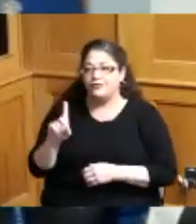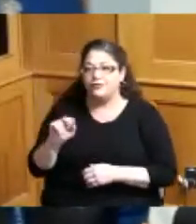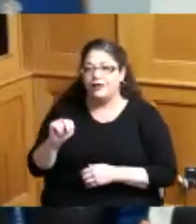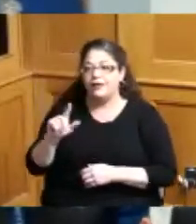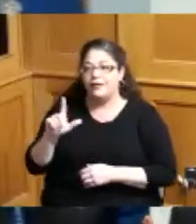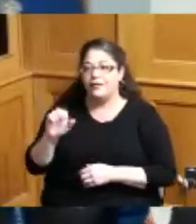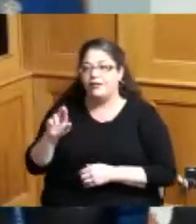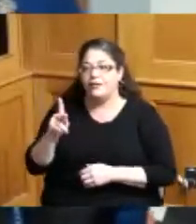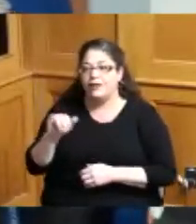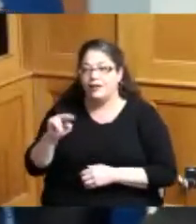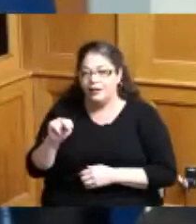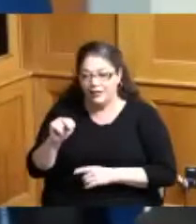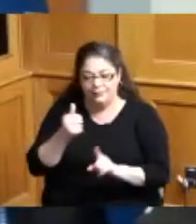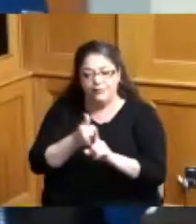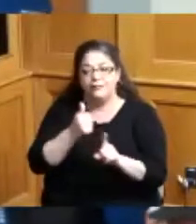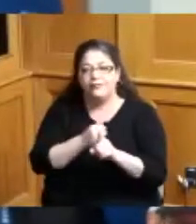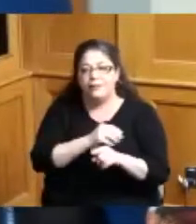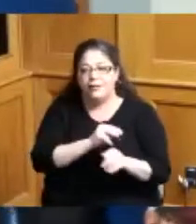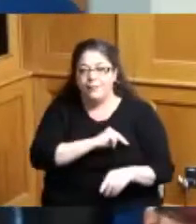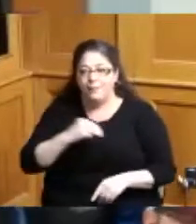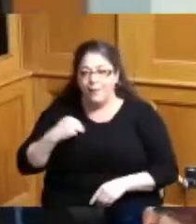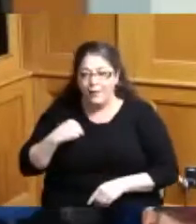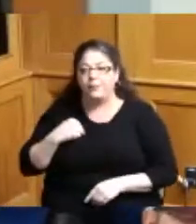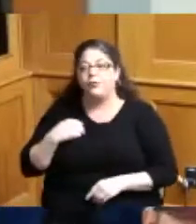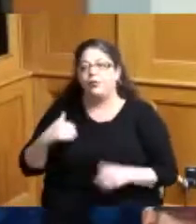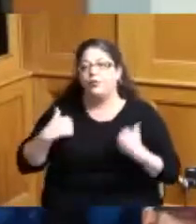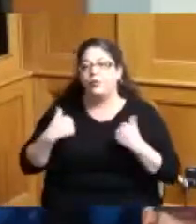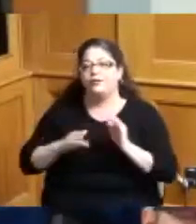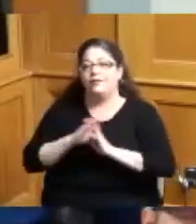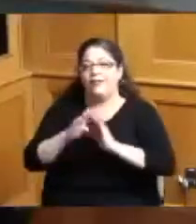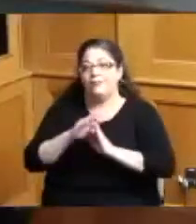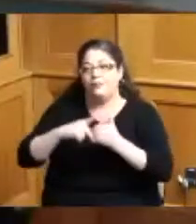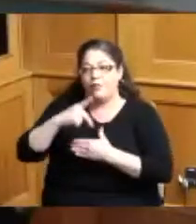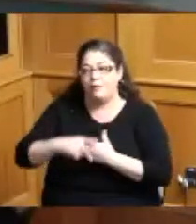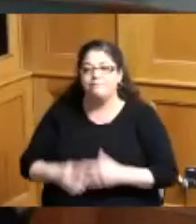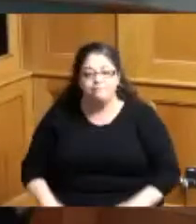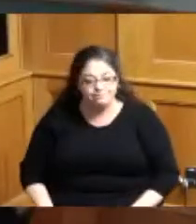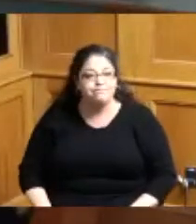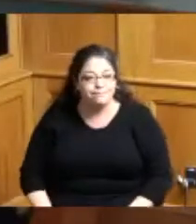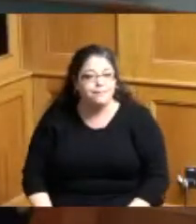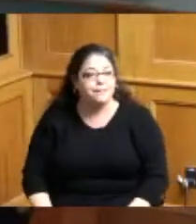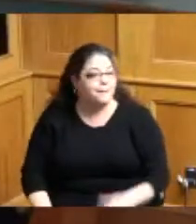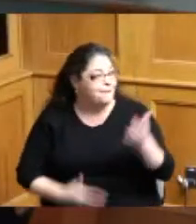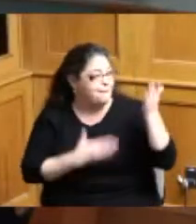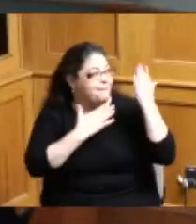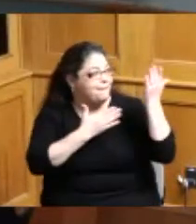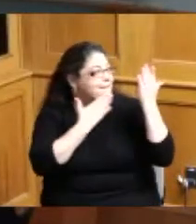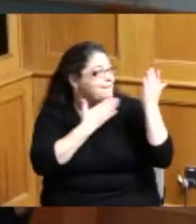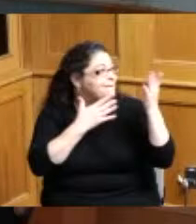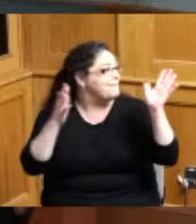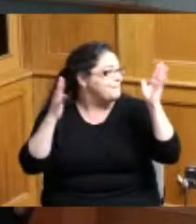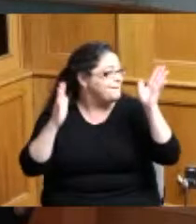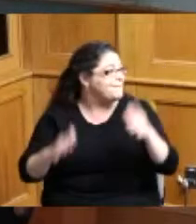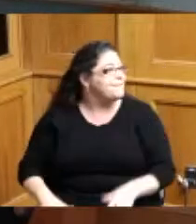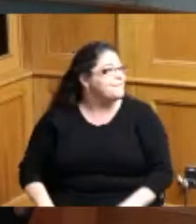who is also a member of our youth development program thank you Madam President I just I just